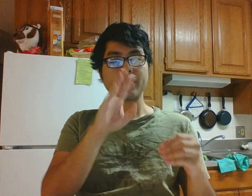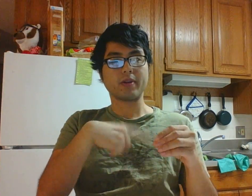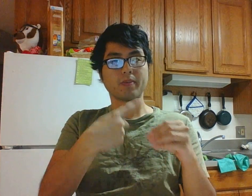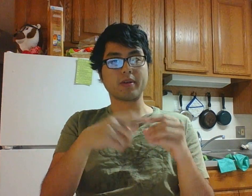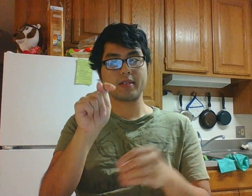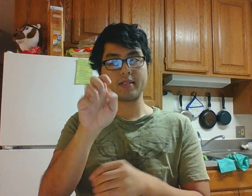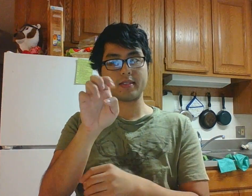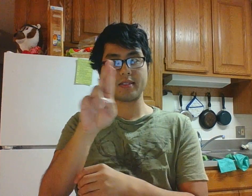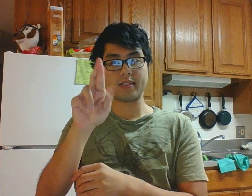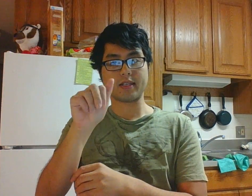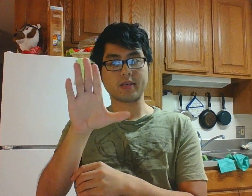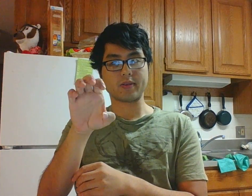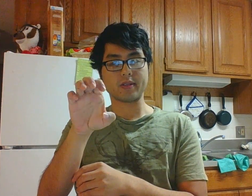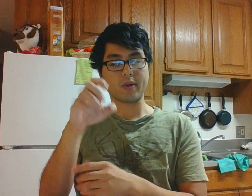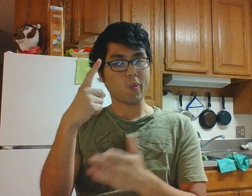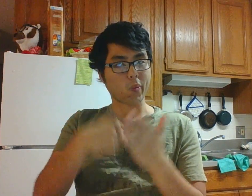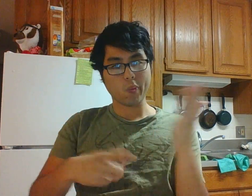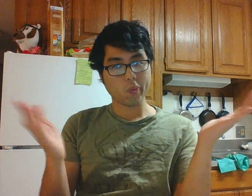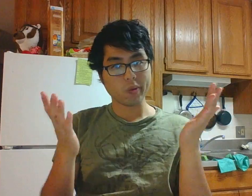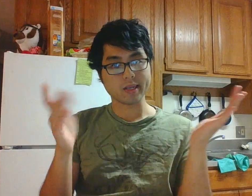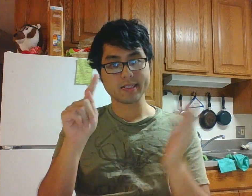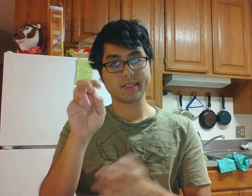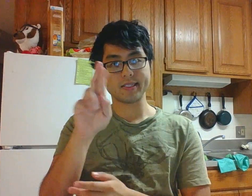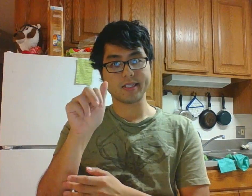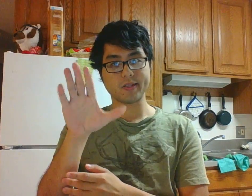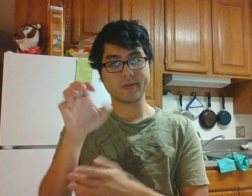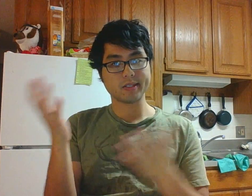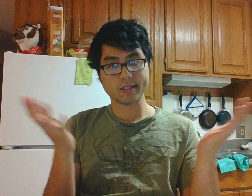i want to talk about terrace, what is terrace?